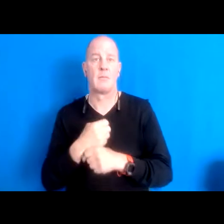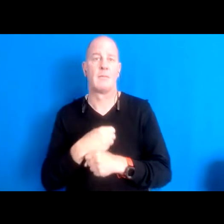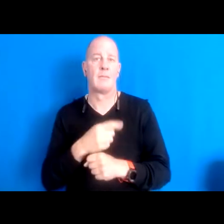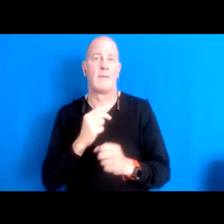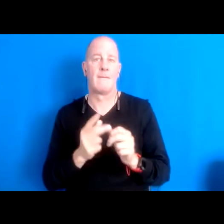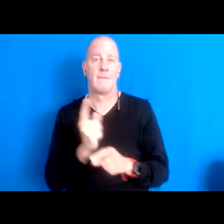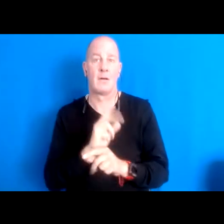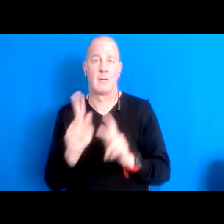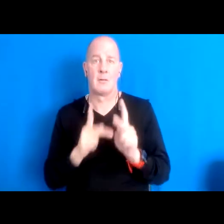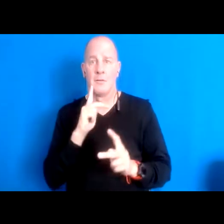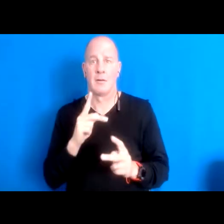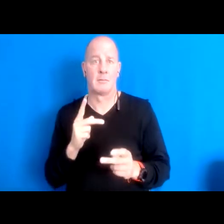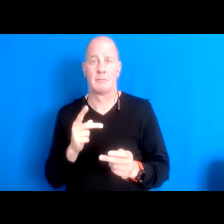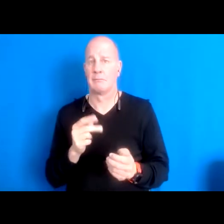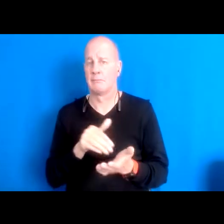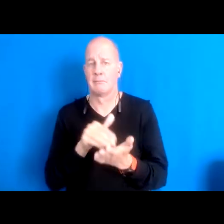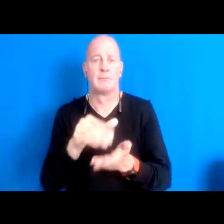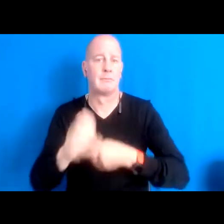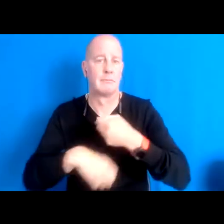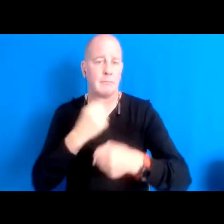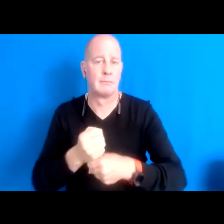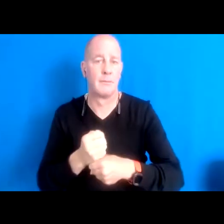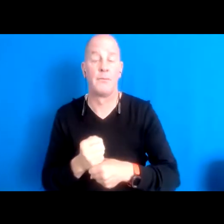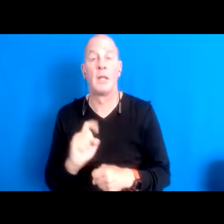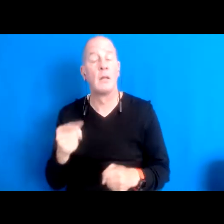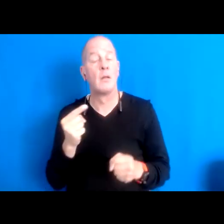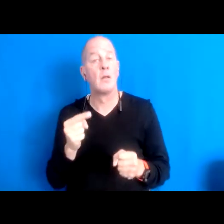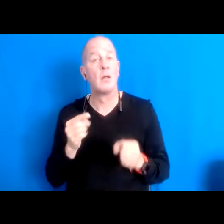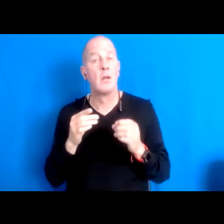16:03:58 And the only reason that those forests were able to be shaped by by people by human